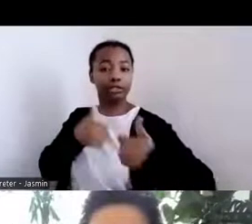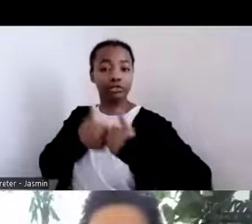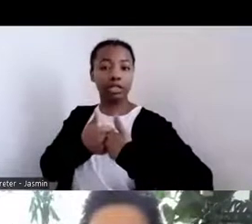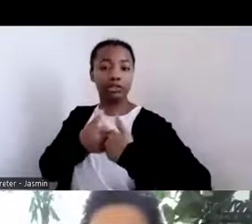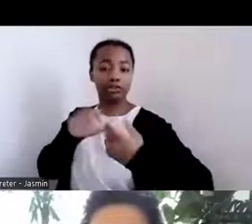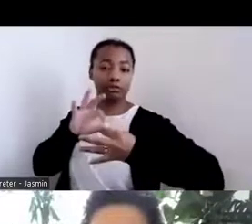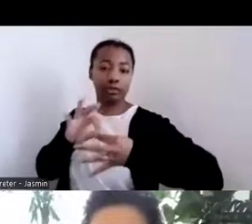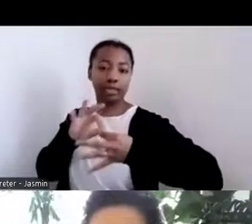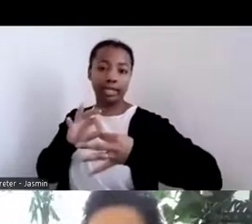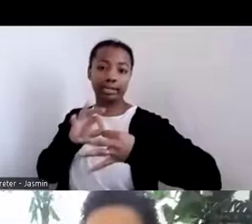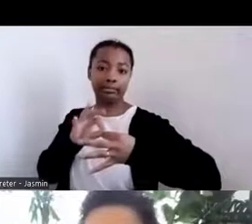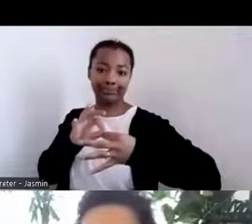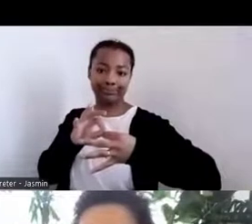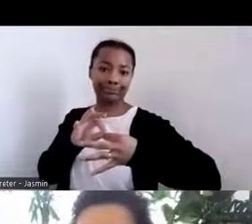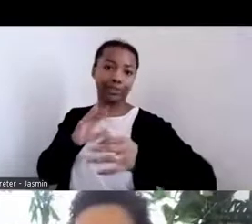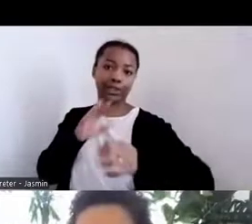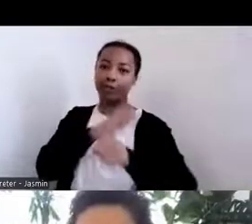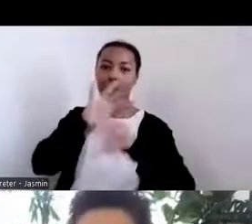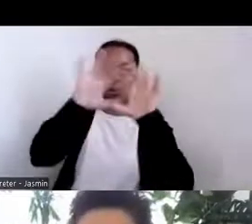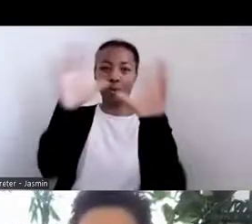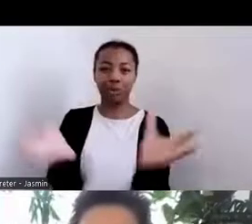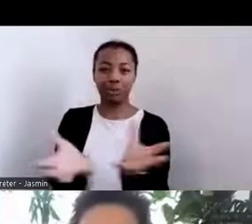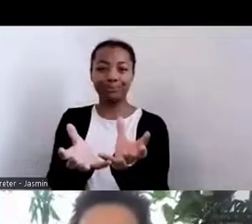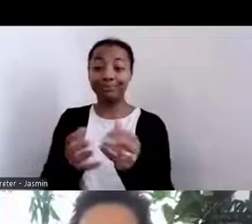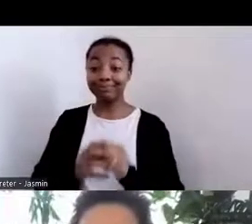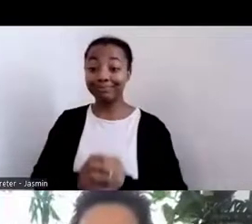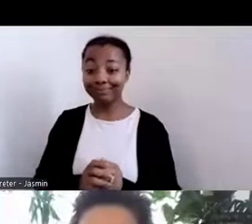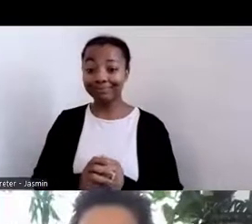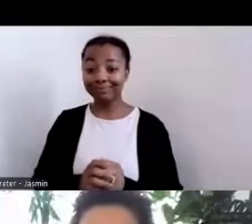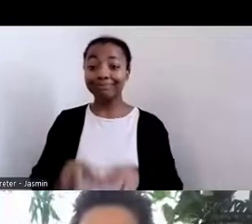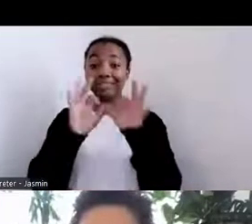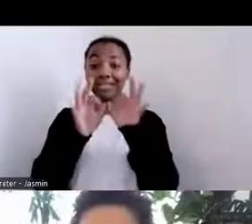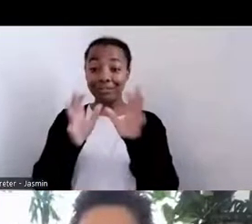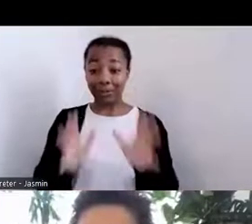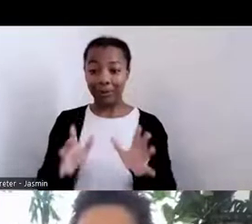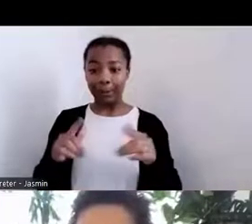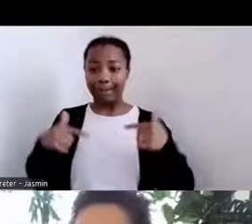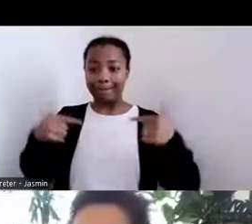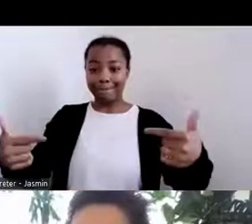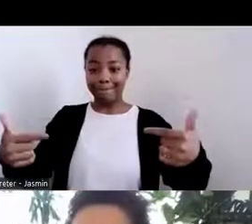that we see now. So as we think about indigenous public health and thinking about